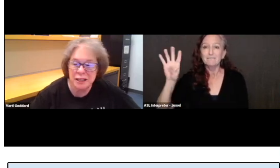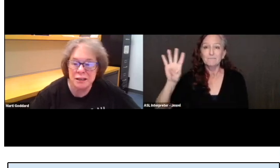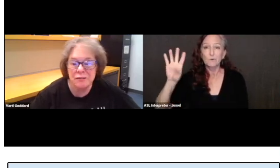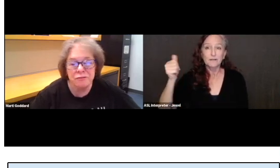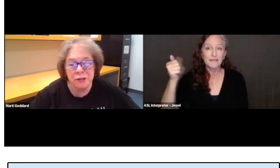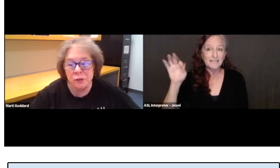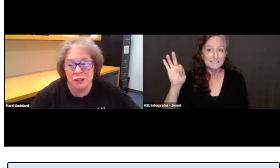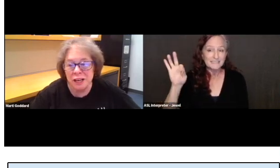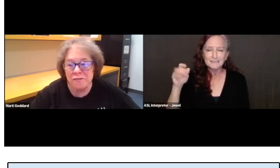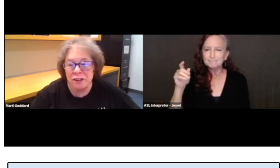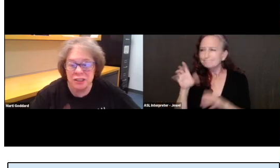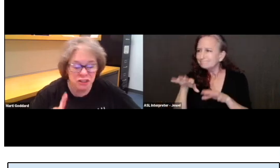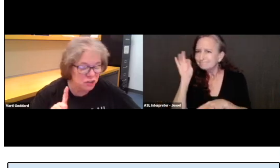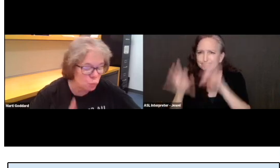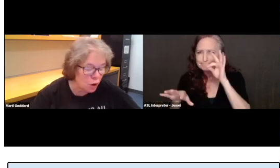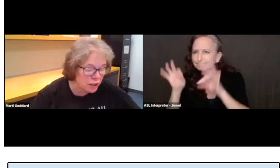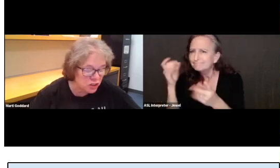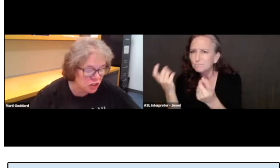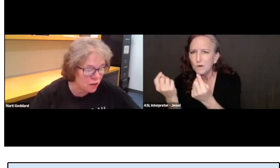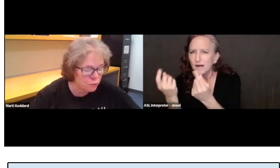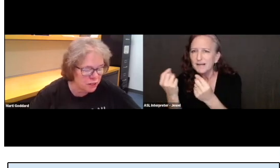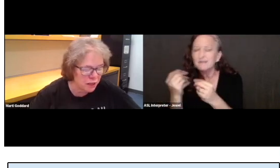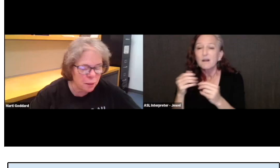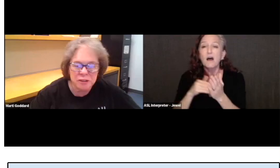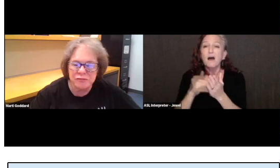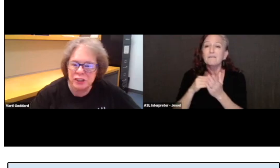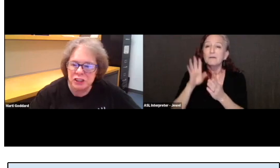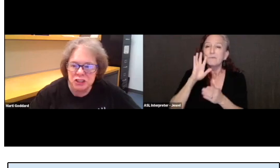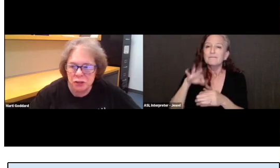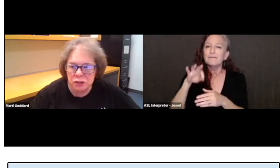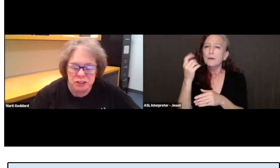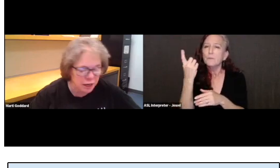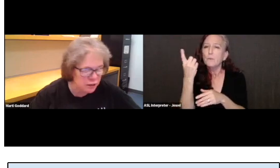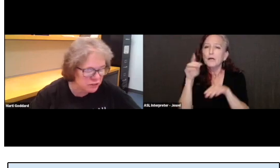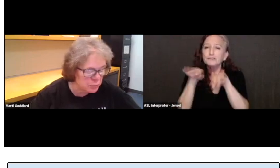And frequently I find just one shelf with a couple of very general titles